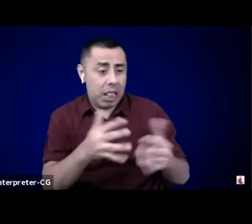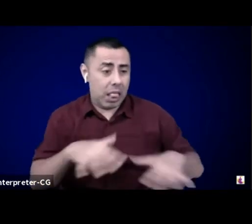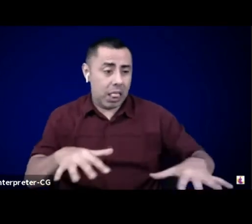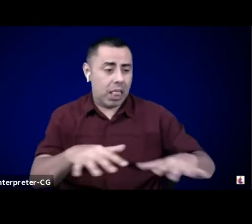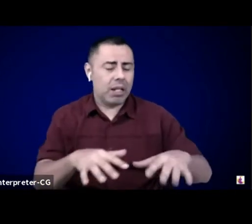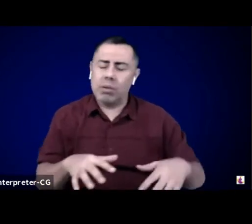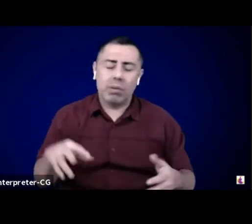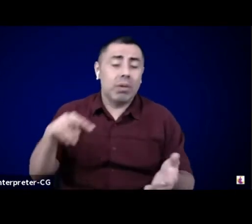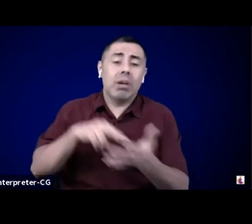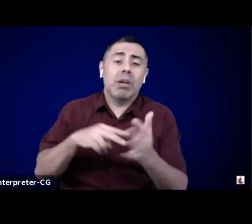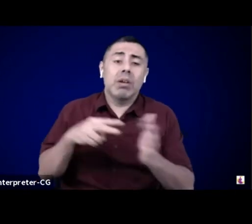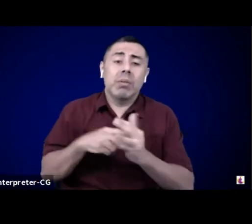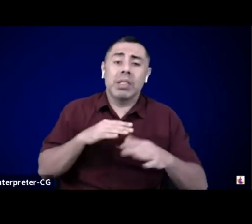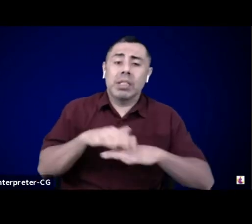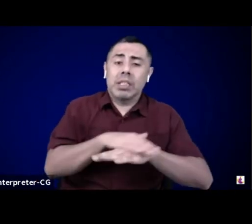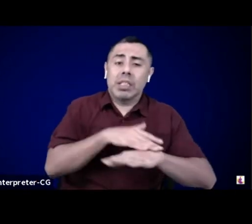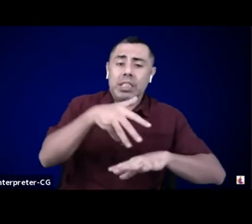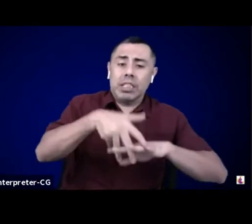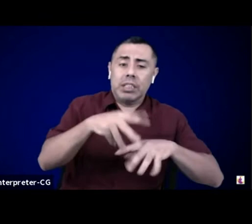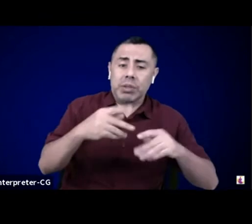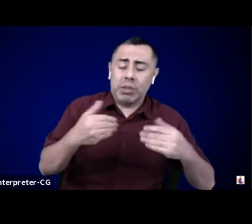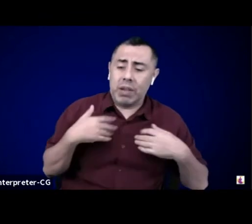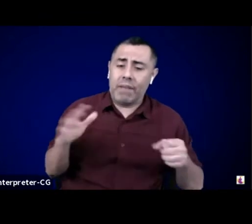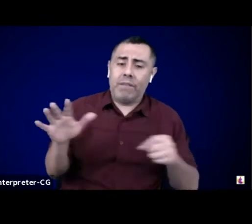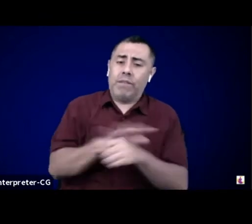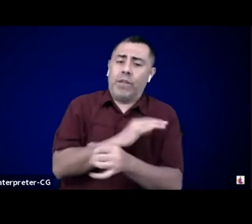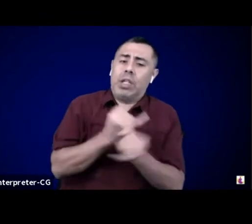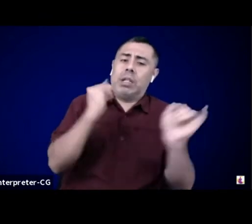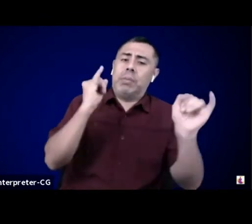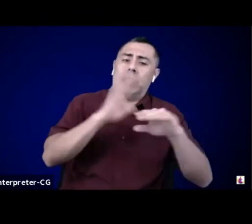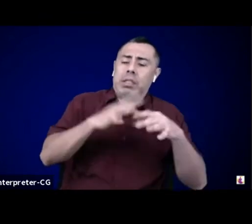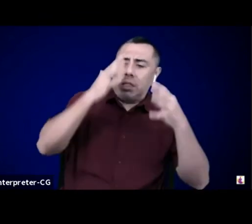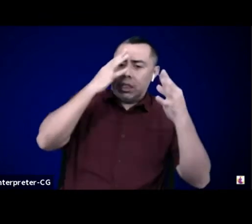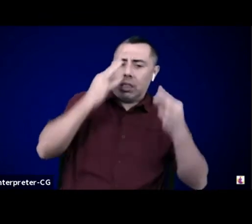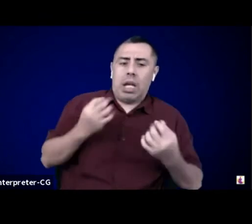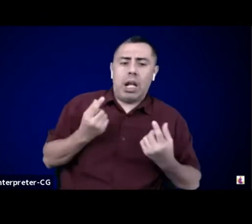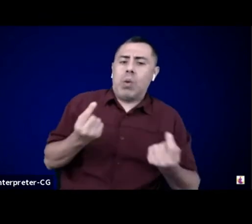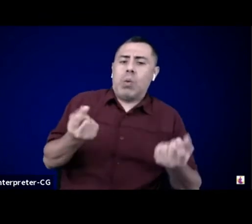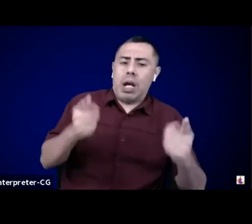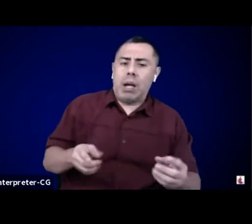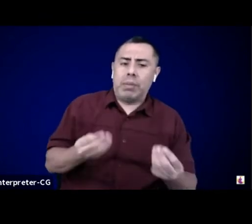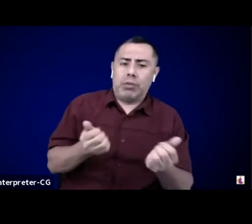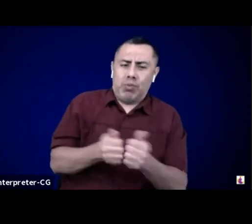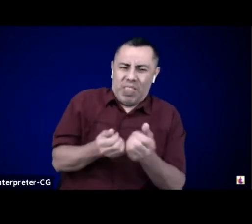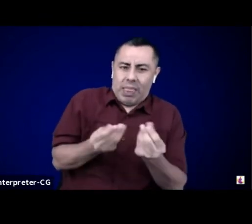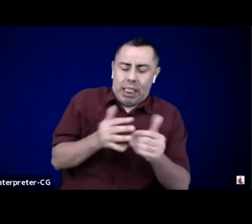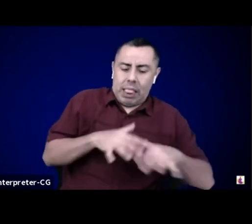and deciding what happens with the land. We do this by supporting and repairing harm and destruction,